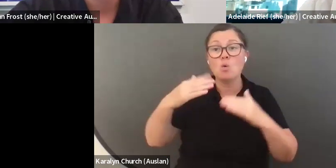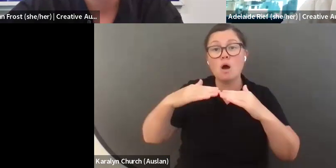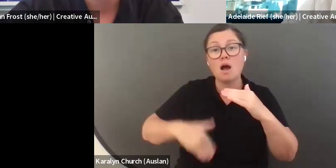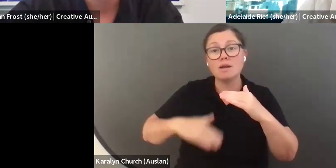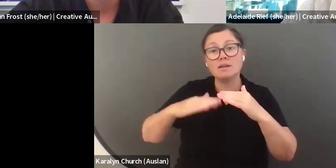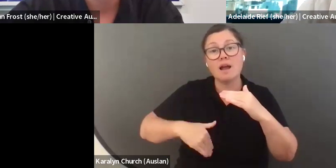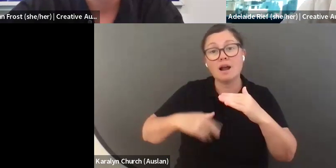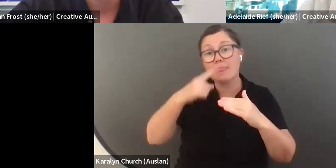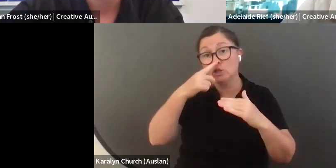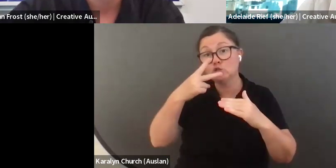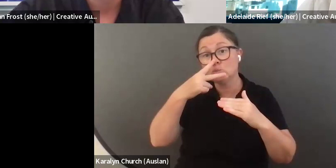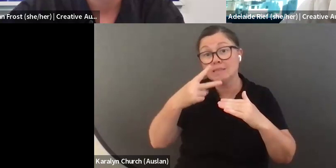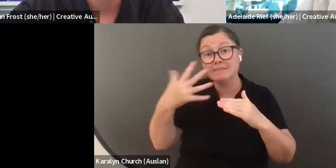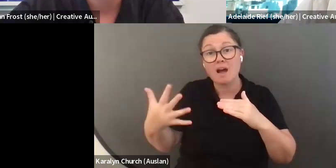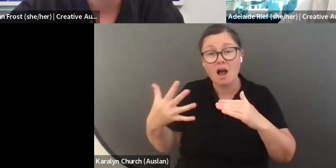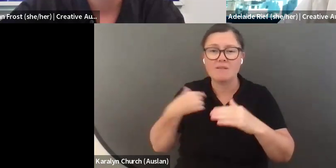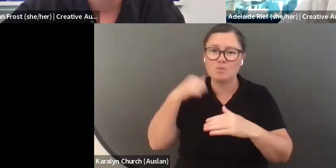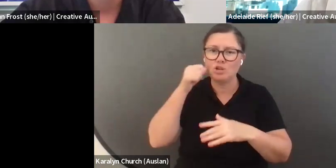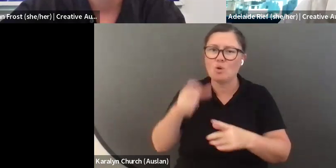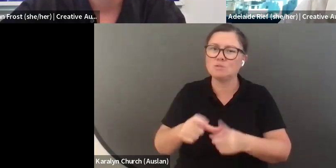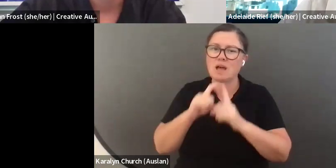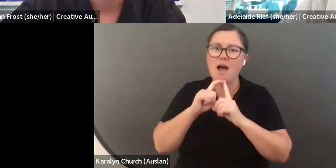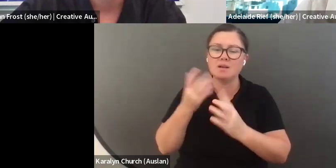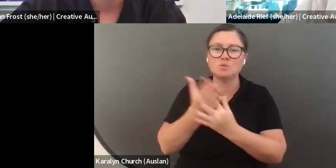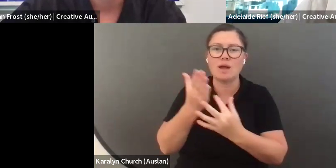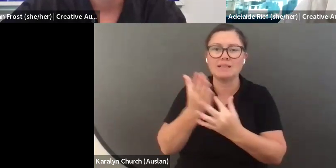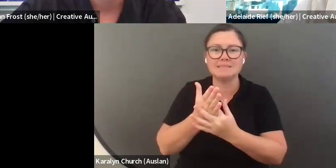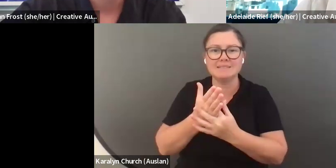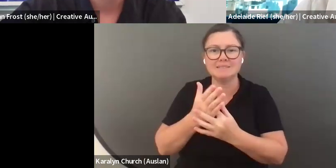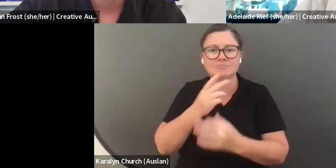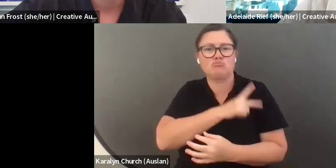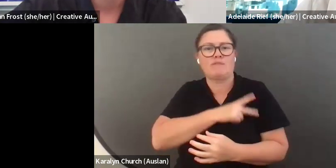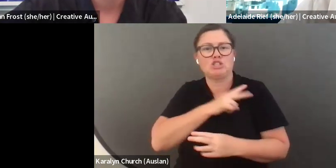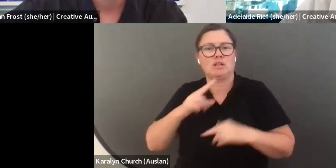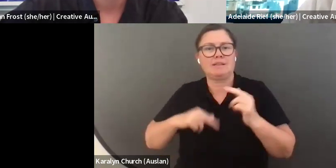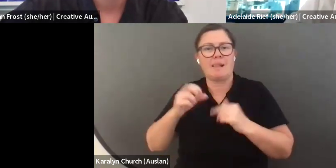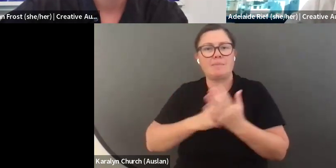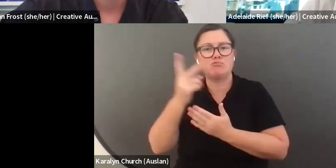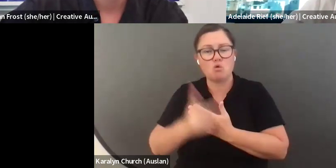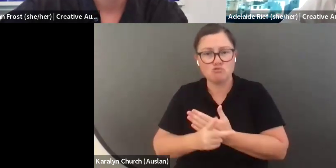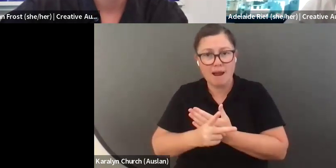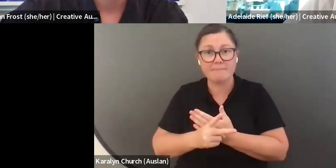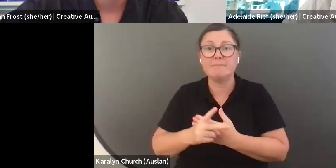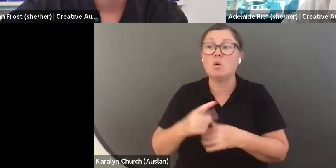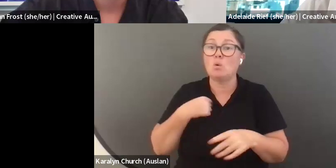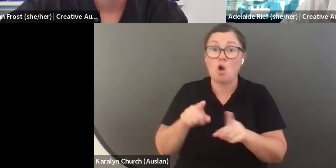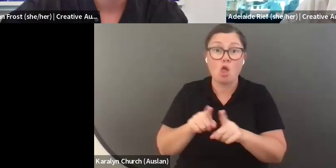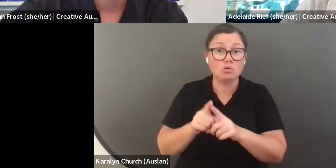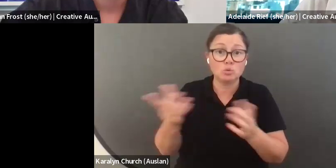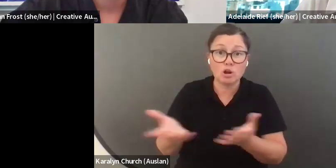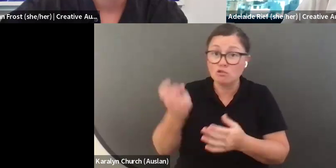can talk to you about that. We also continue to really strongly encourage applications from people who are younger, under 25. We